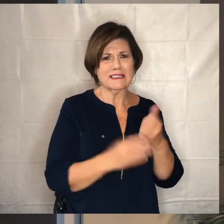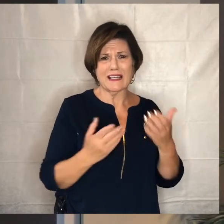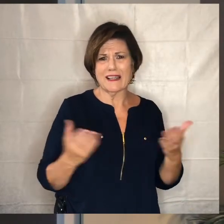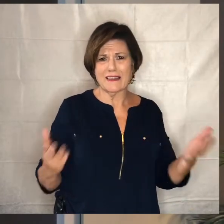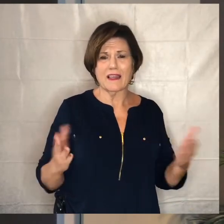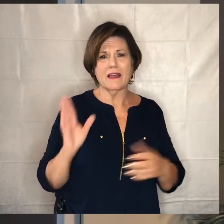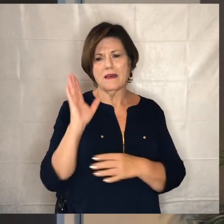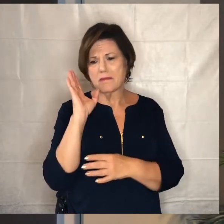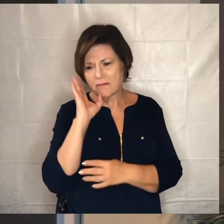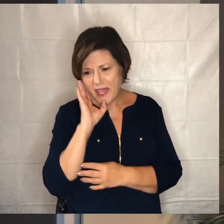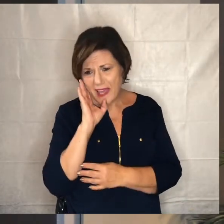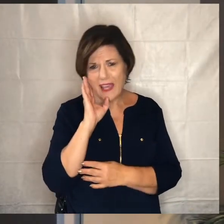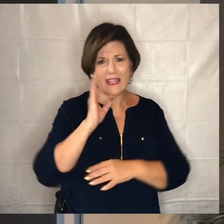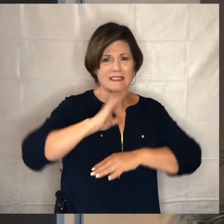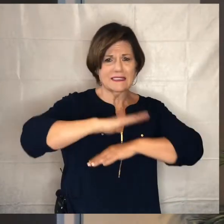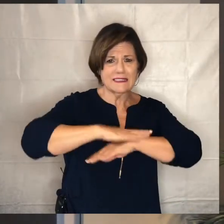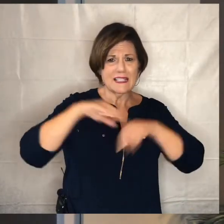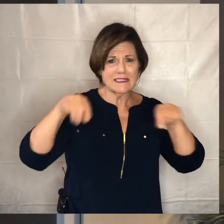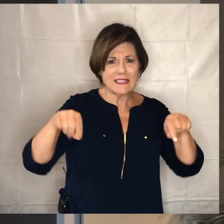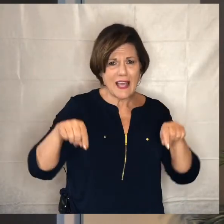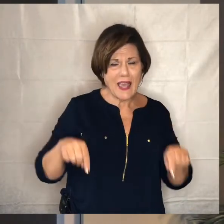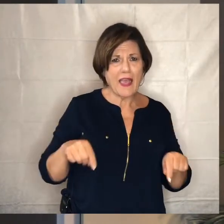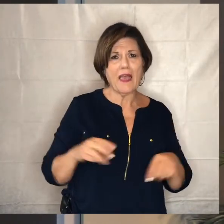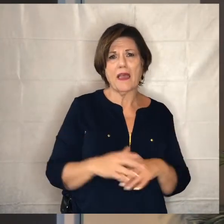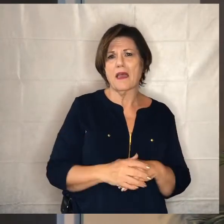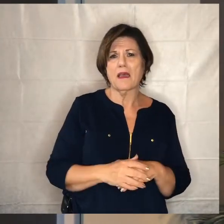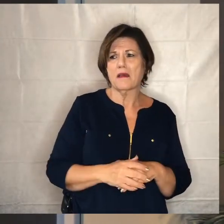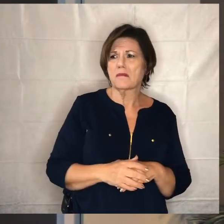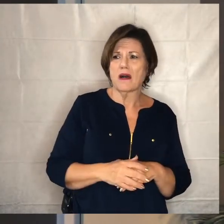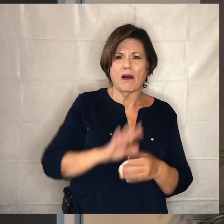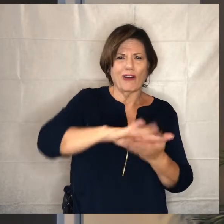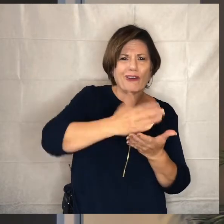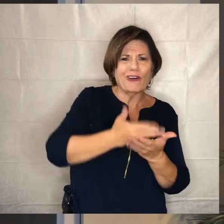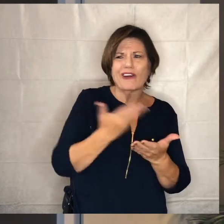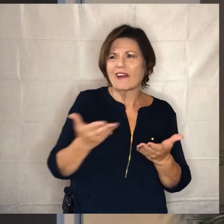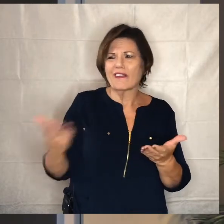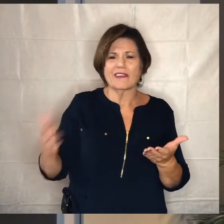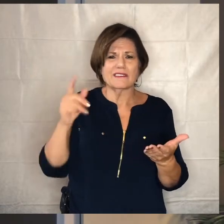beds and tables and you know pots and pans and all those types of things and